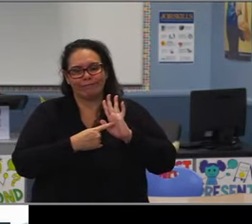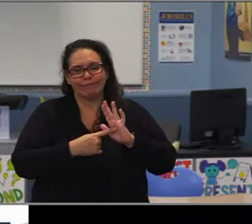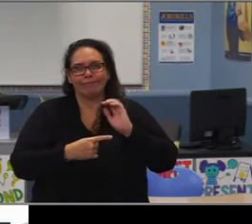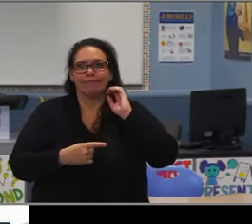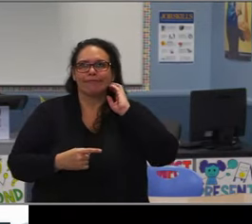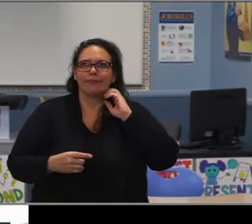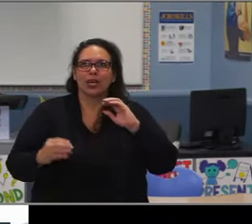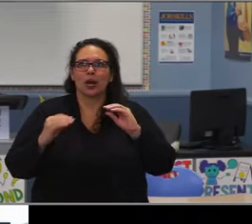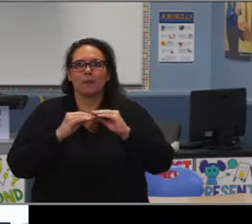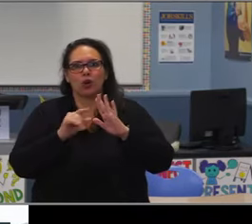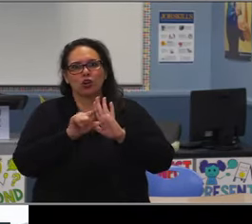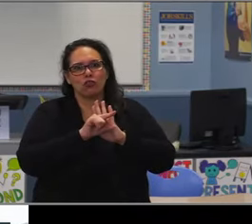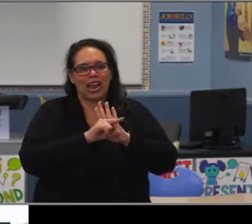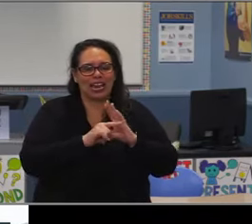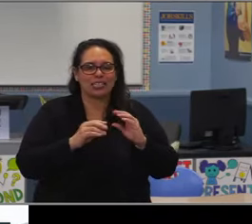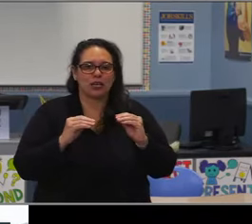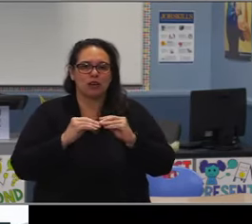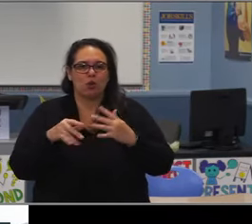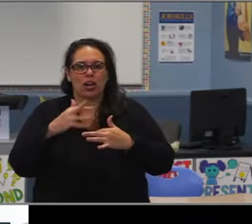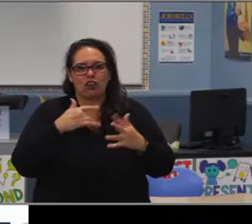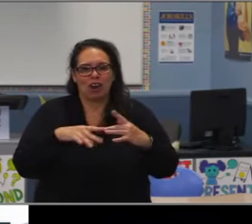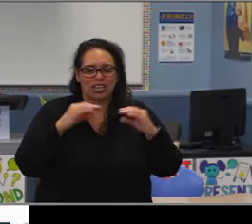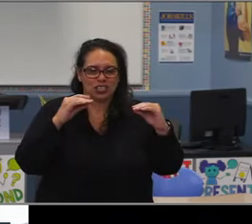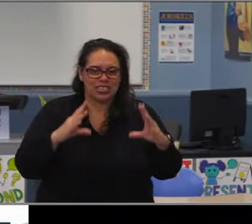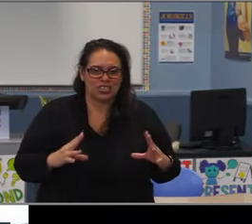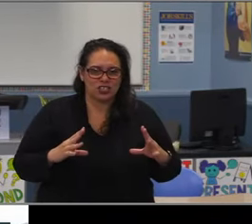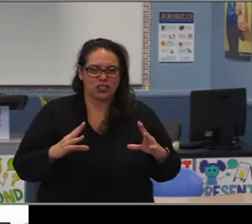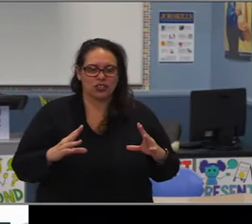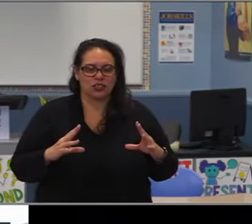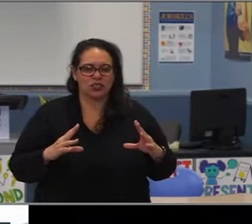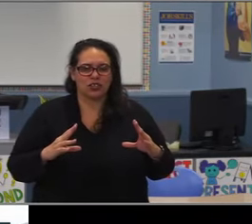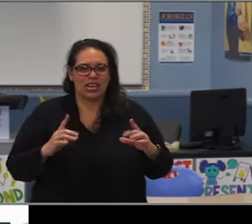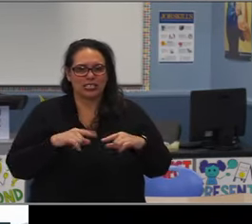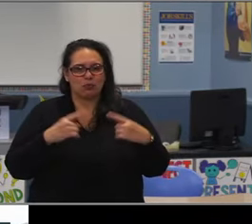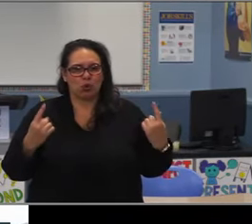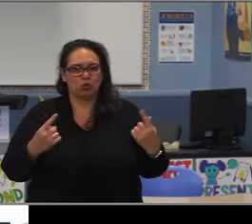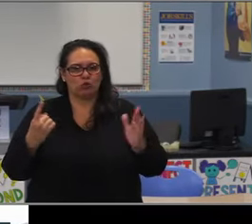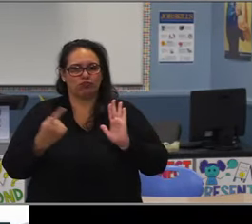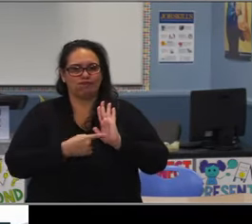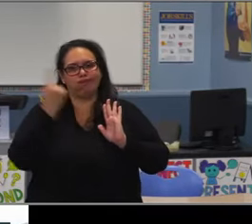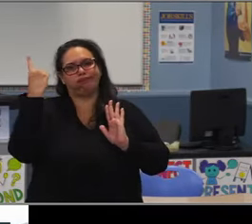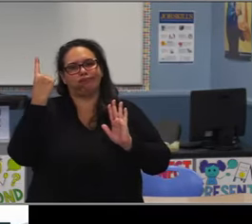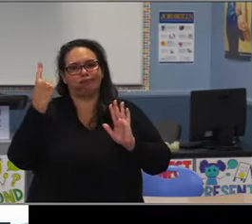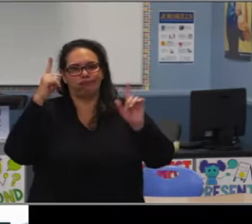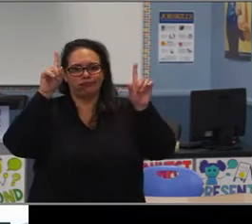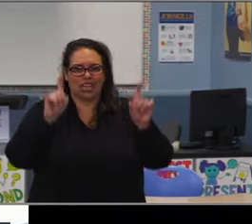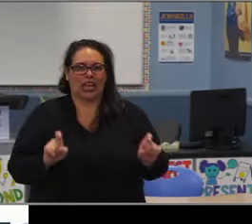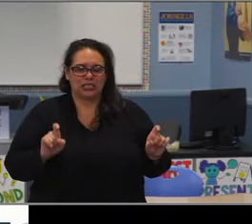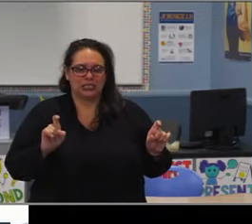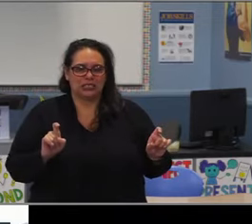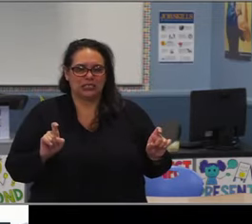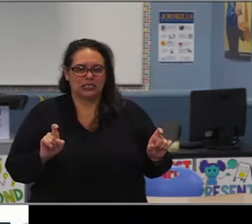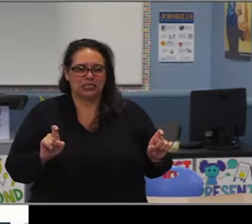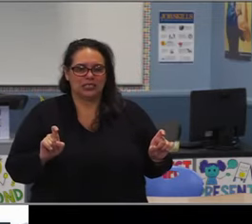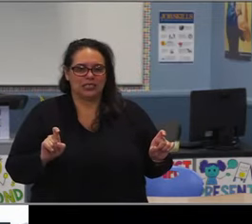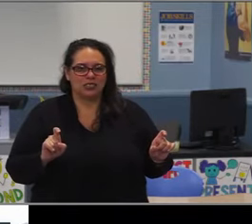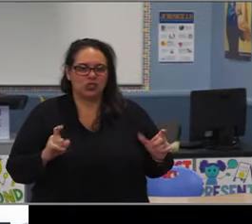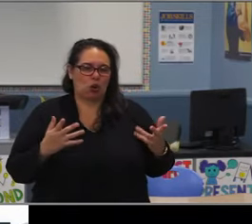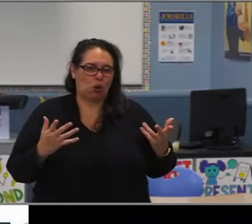For the slides I showed you today we pulled attendance out since we were comparing it to attendance, it would be very skewing to leave attendance